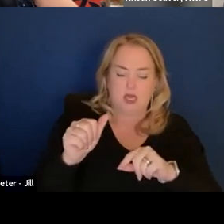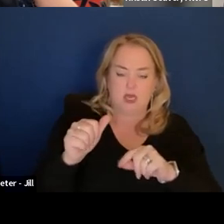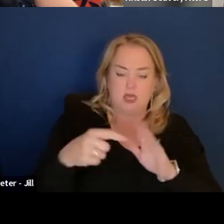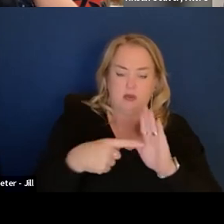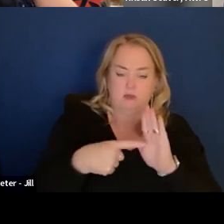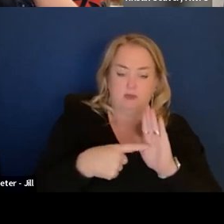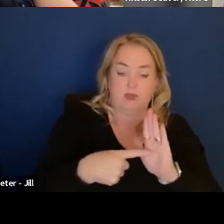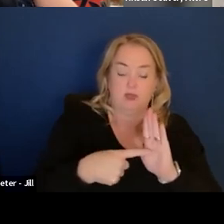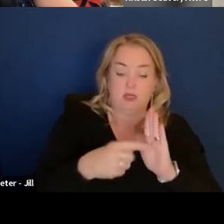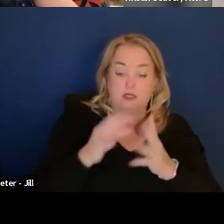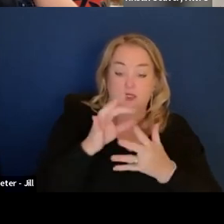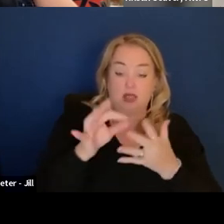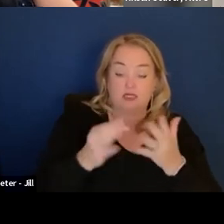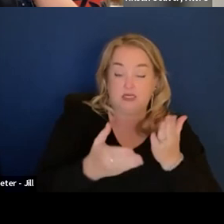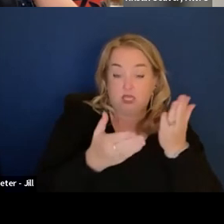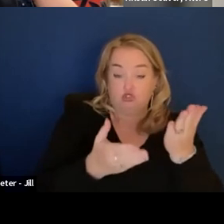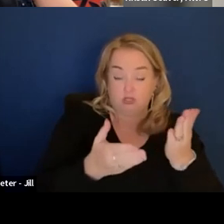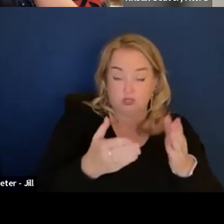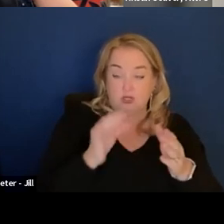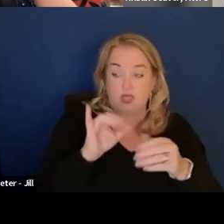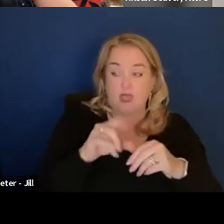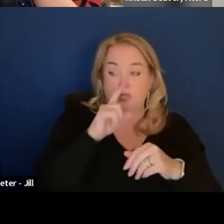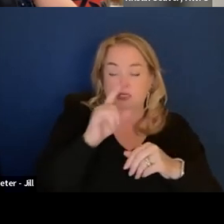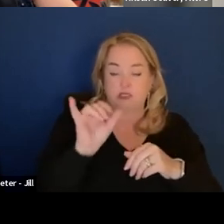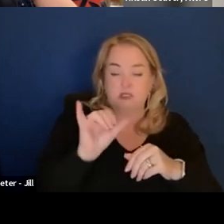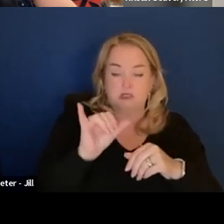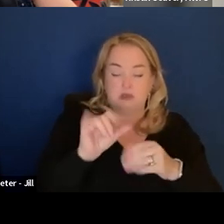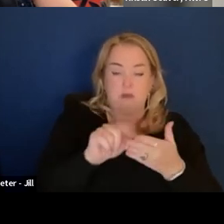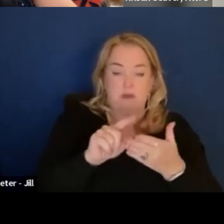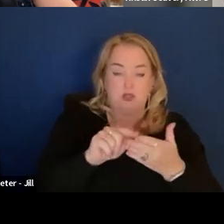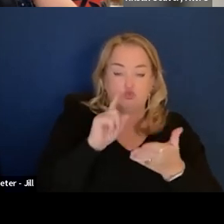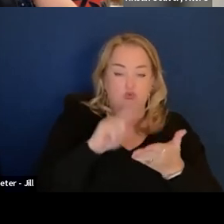and it is kind of similar to some published research by the energy Department